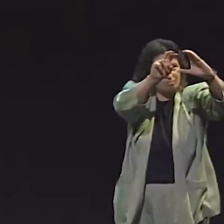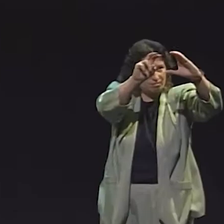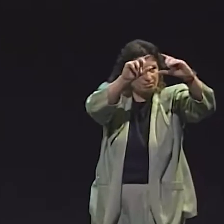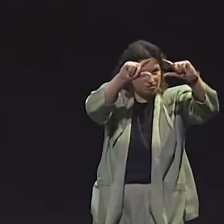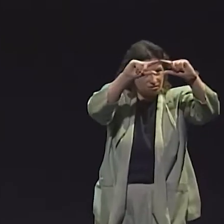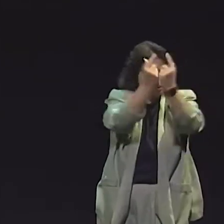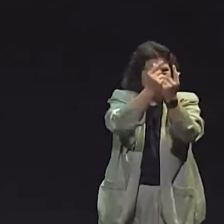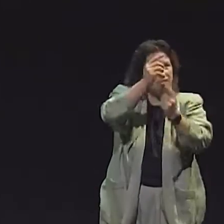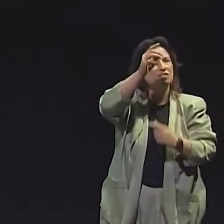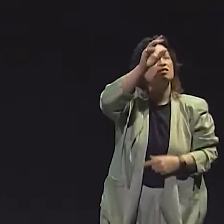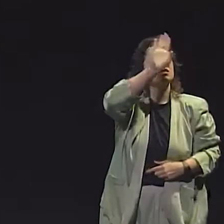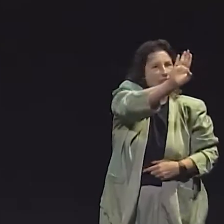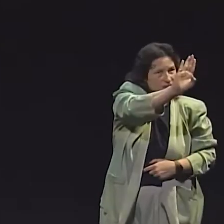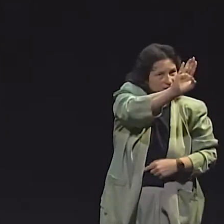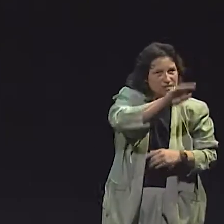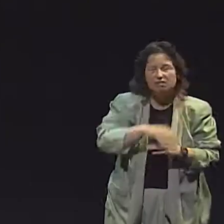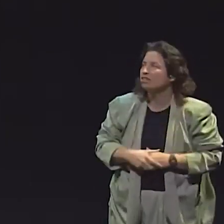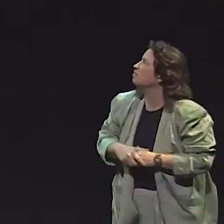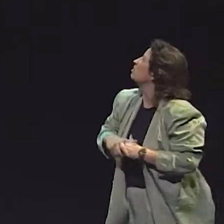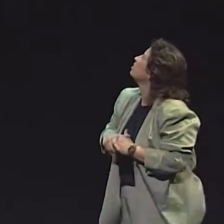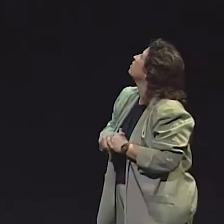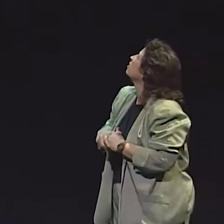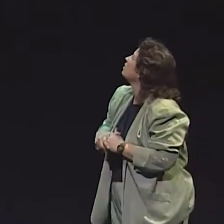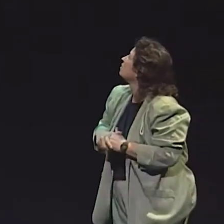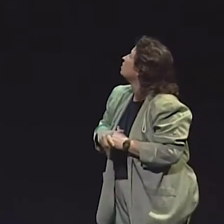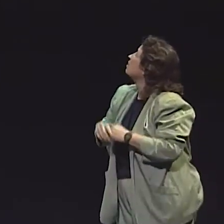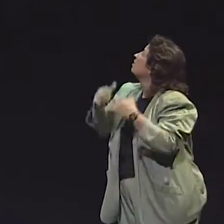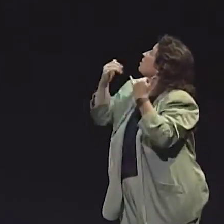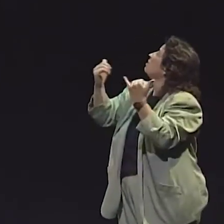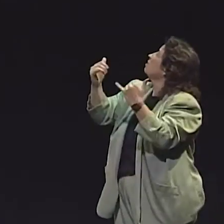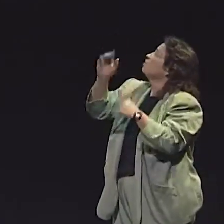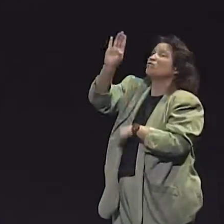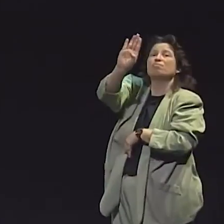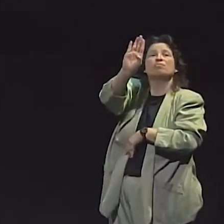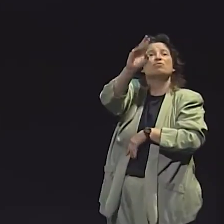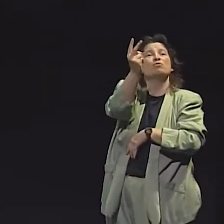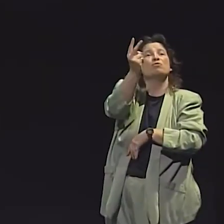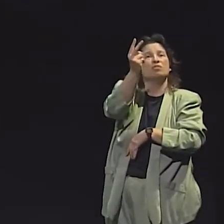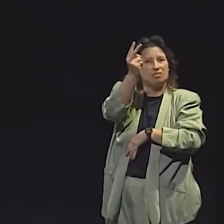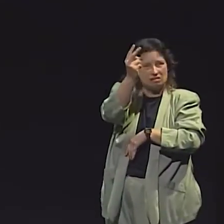THEY BECAME AS PROFICIENT AS THE CHILDREN WHO WERE IN GROUP B DURING THE FALL.